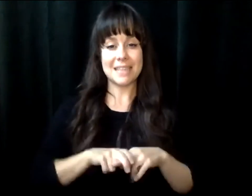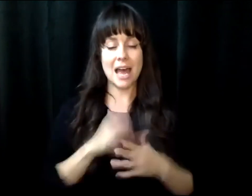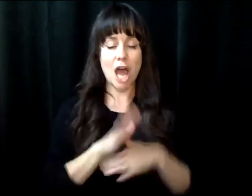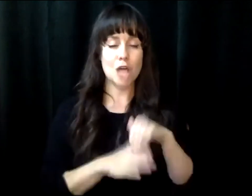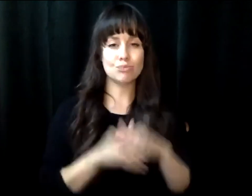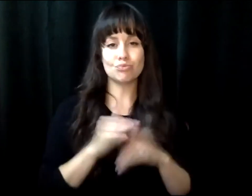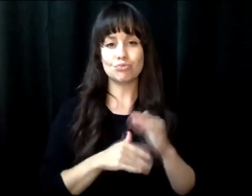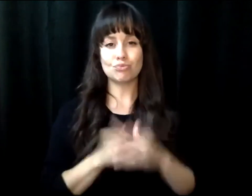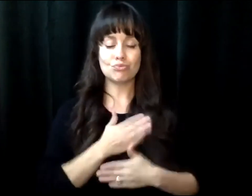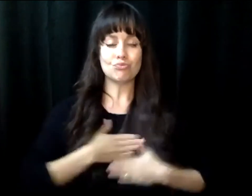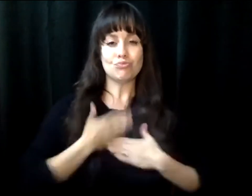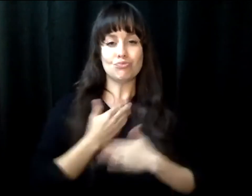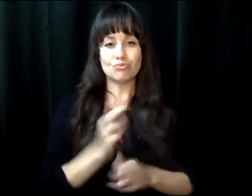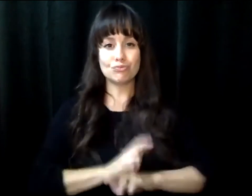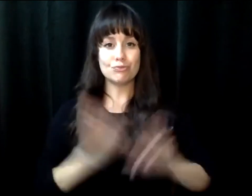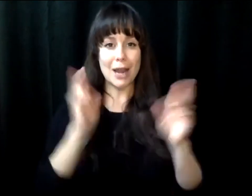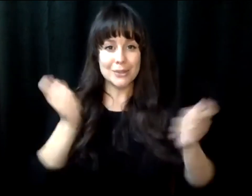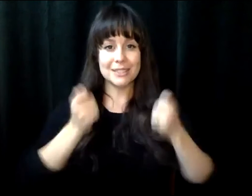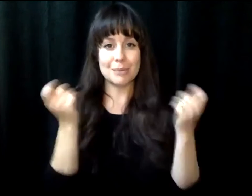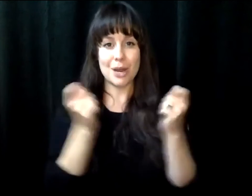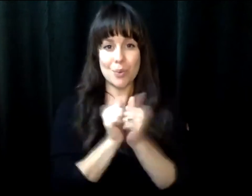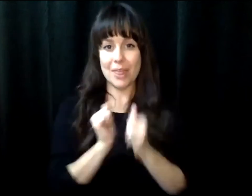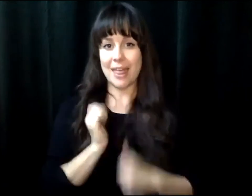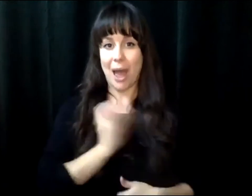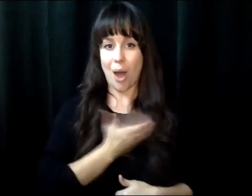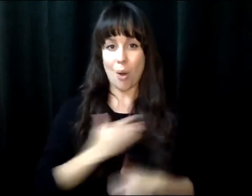event. Let's sit back, get comfortable, and ready to celebrate